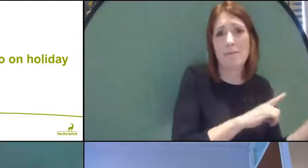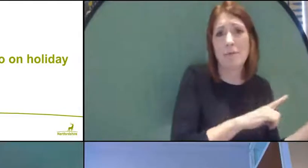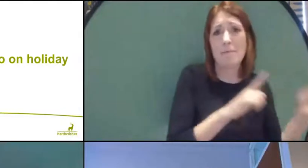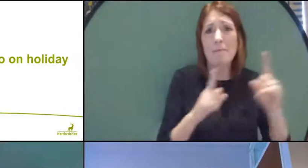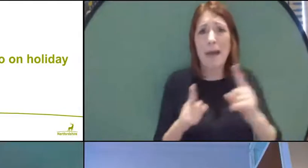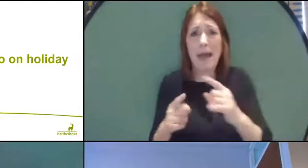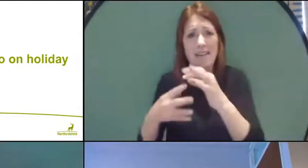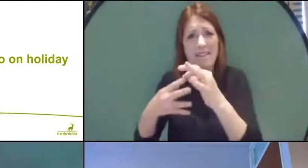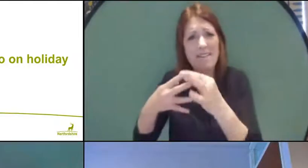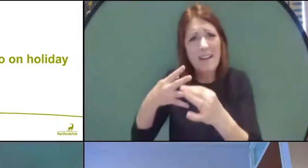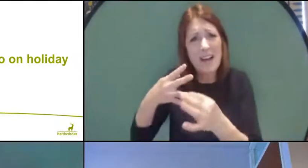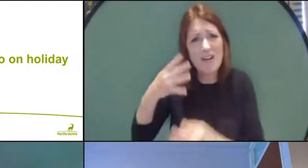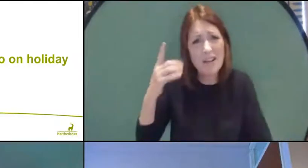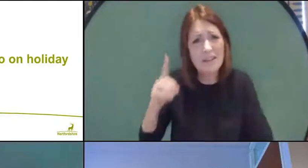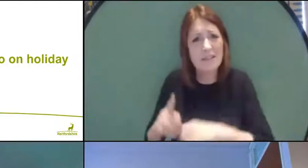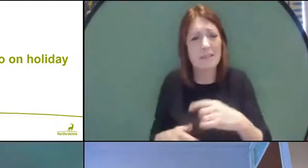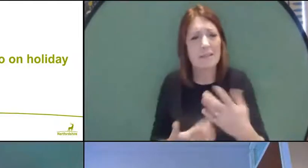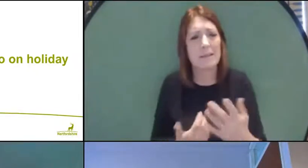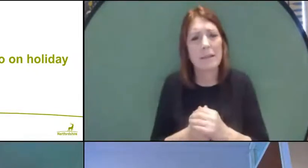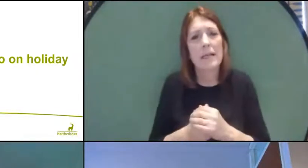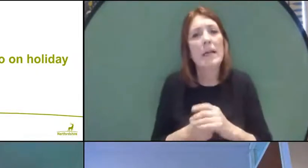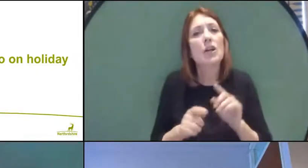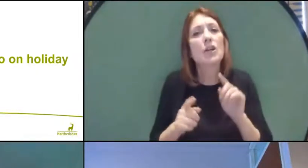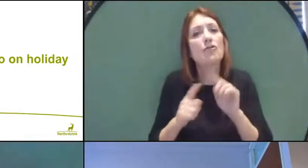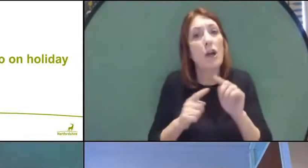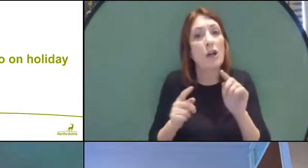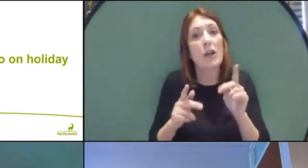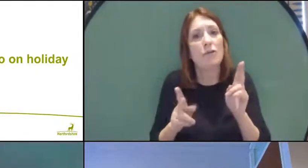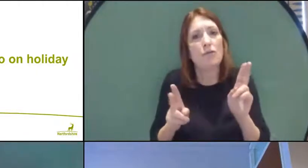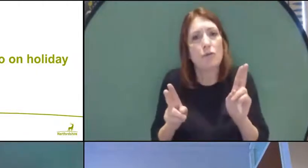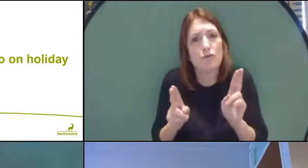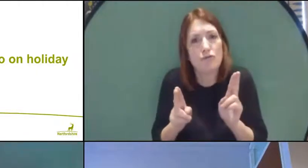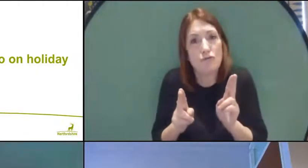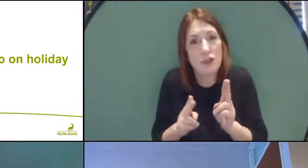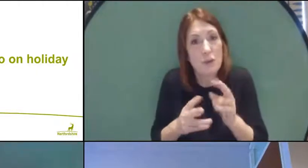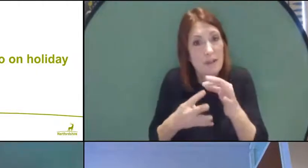The secret to reducing the variants is to reduce transmission, because if we reduce transmission